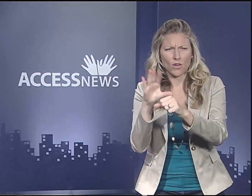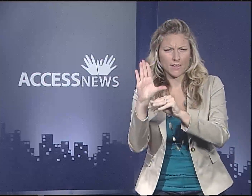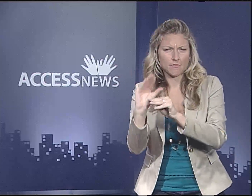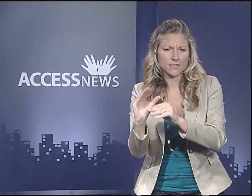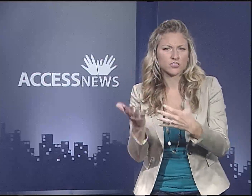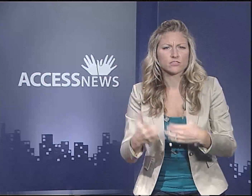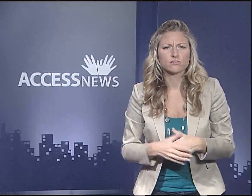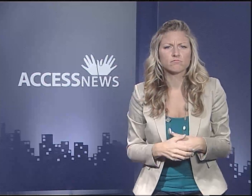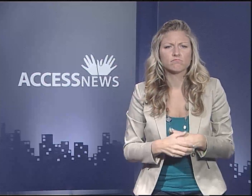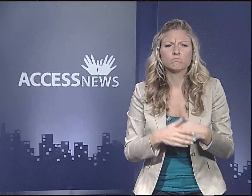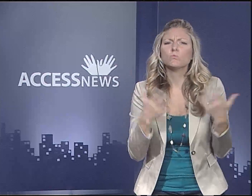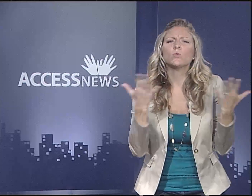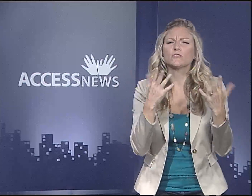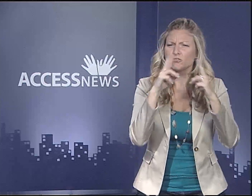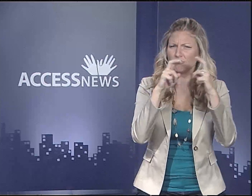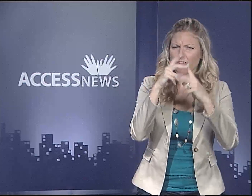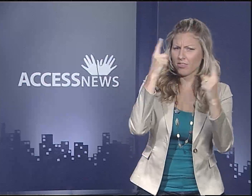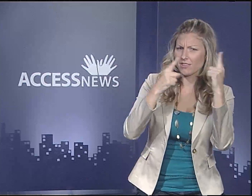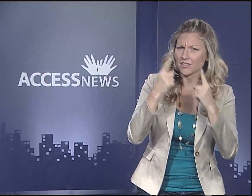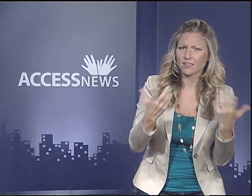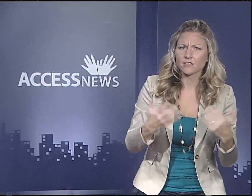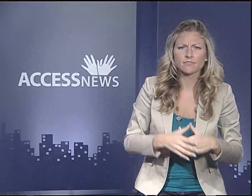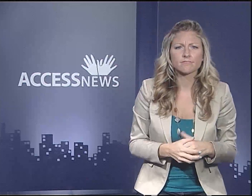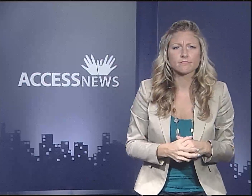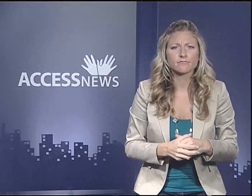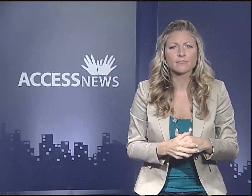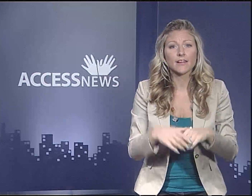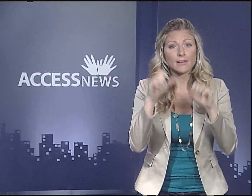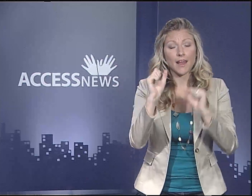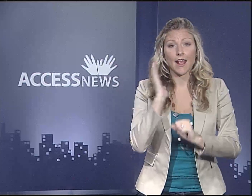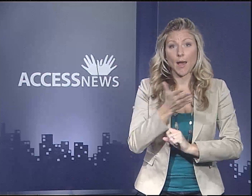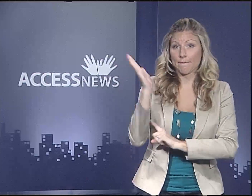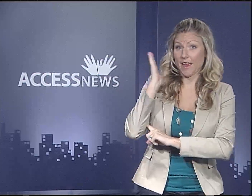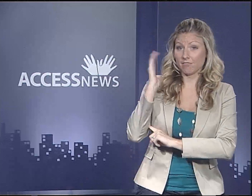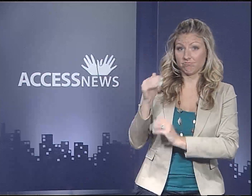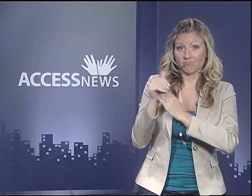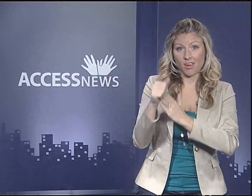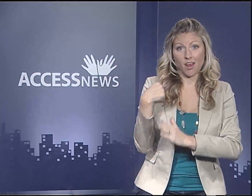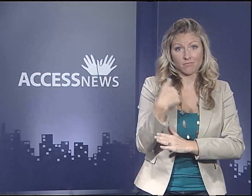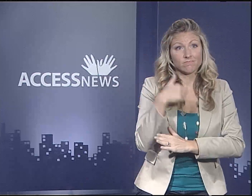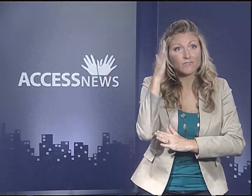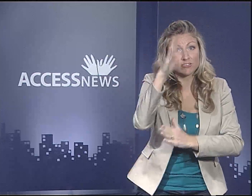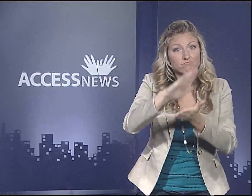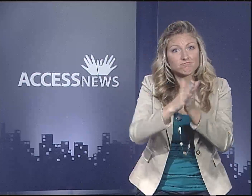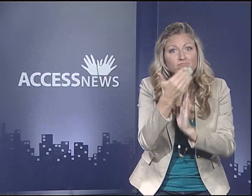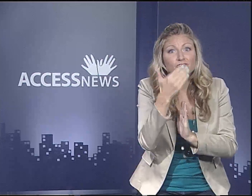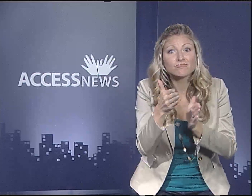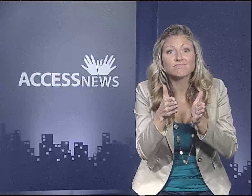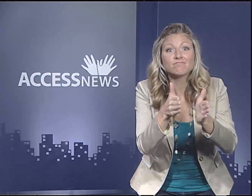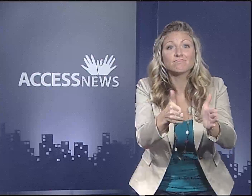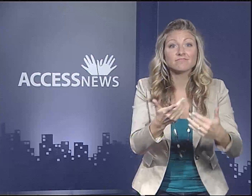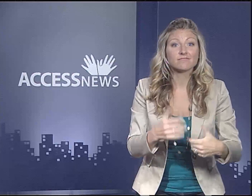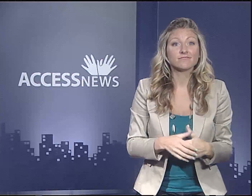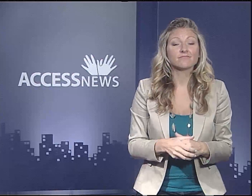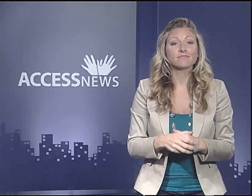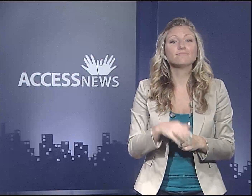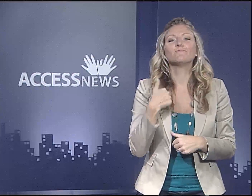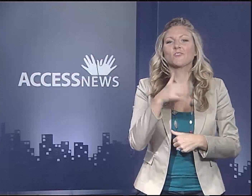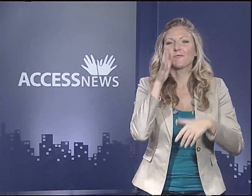What is voter intimidation? What is critical thinking? Can our past guide our future in a good way?